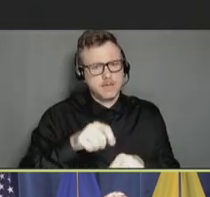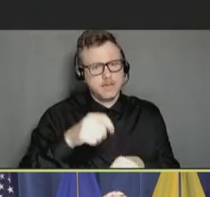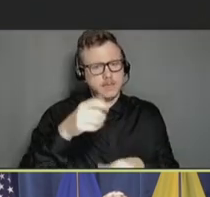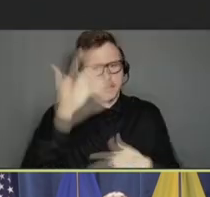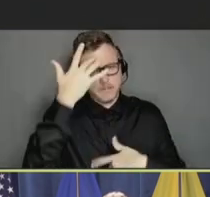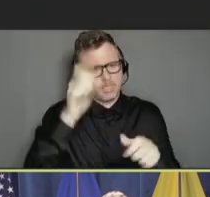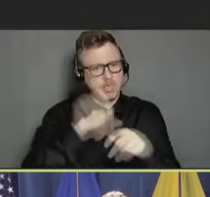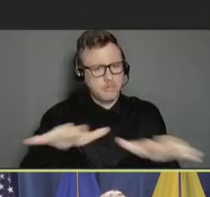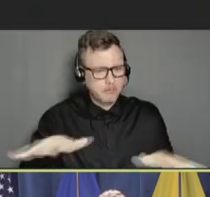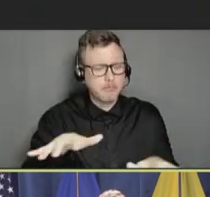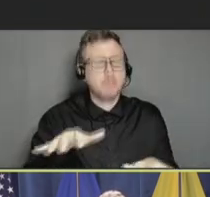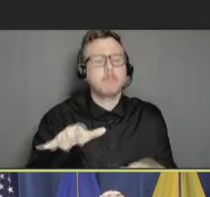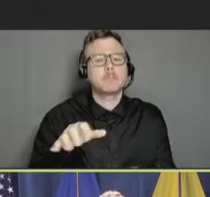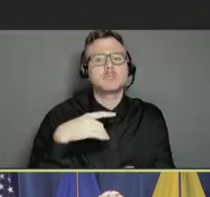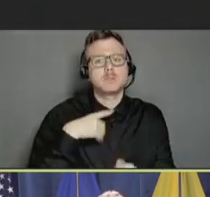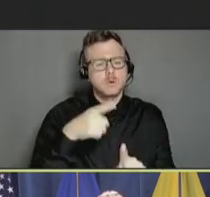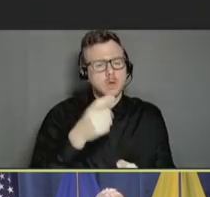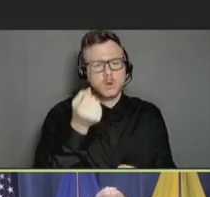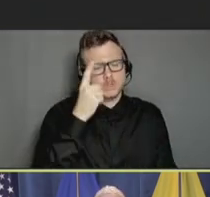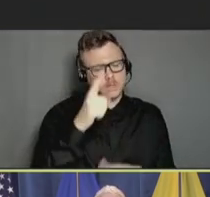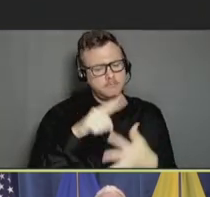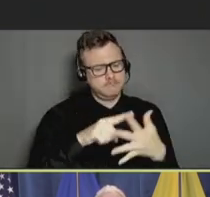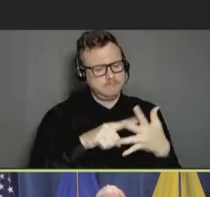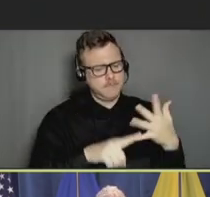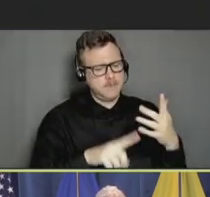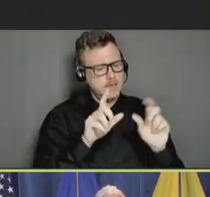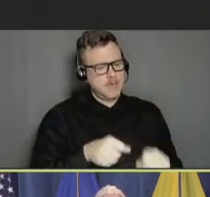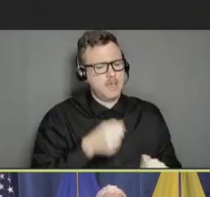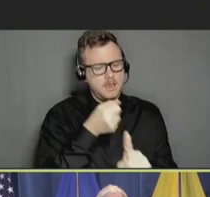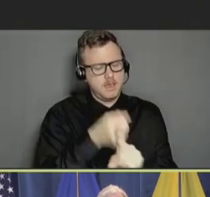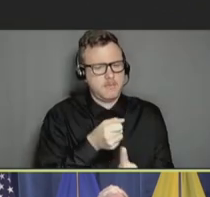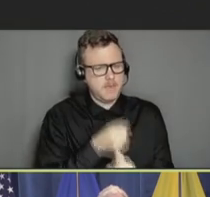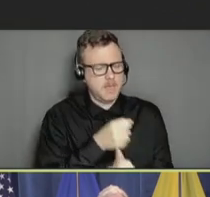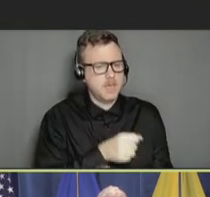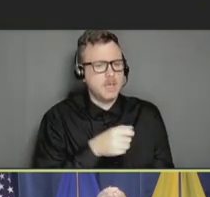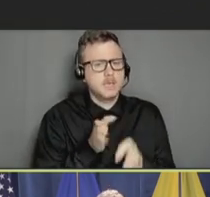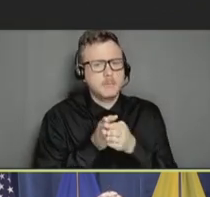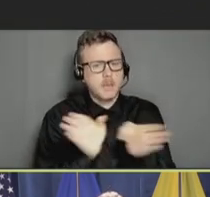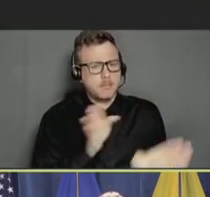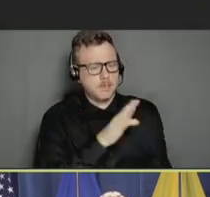the physical, emotional, and psychological health of clinicians and public health workers later today.